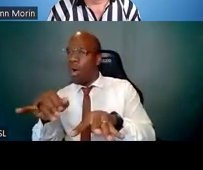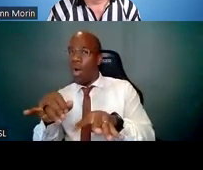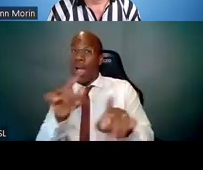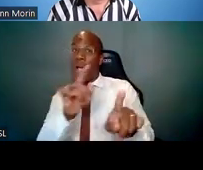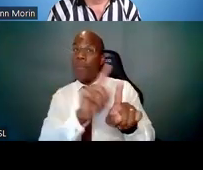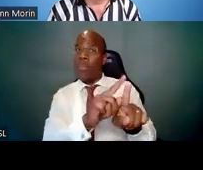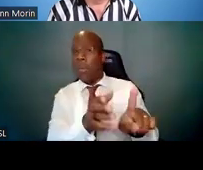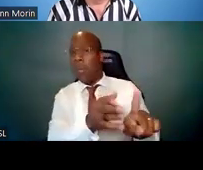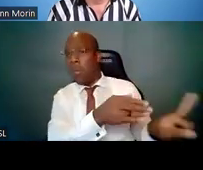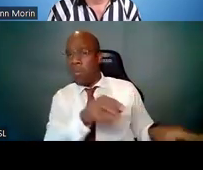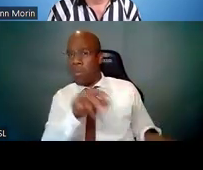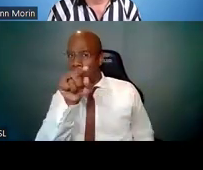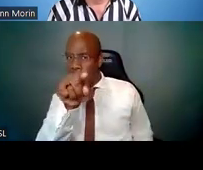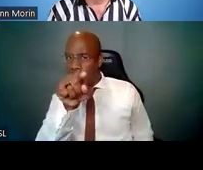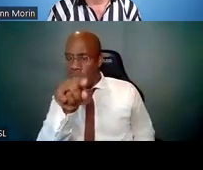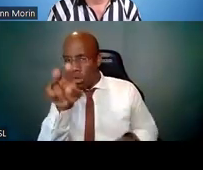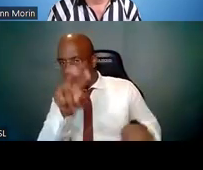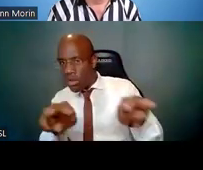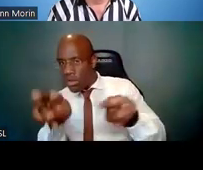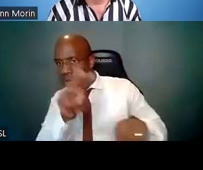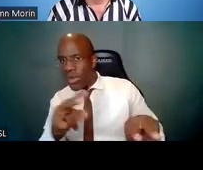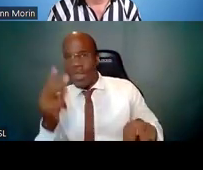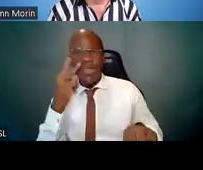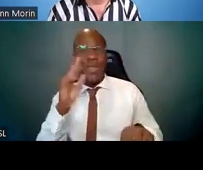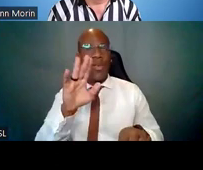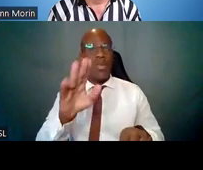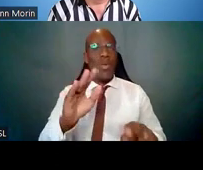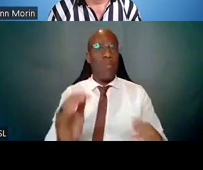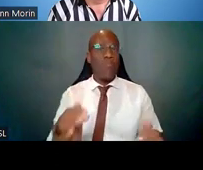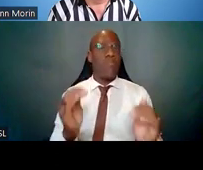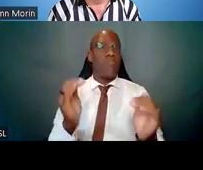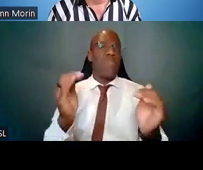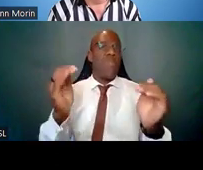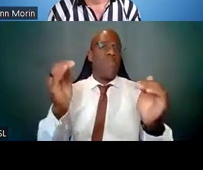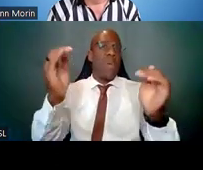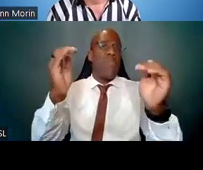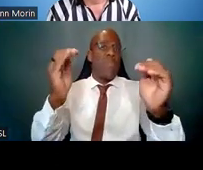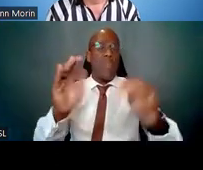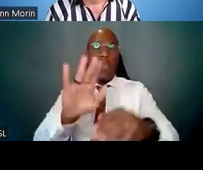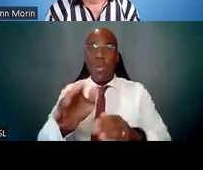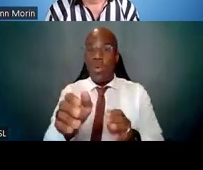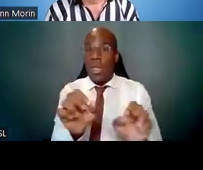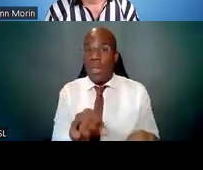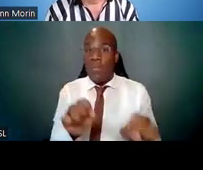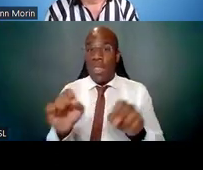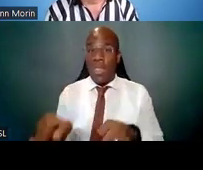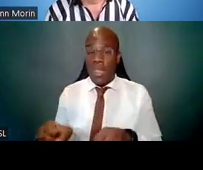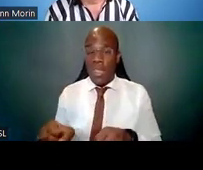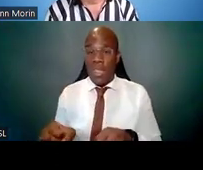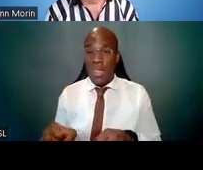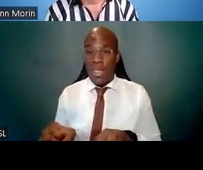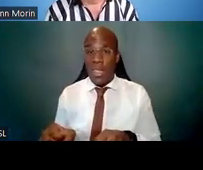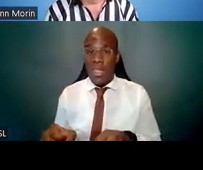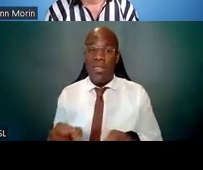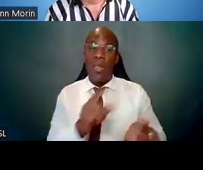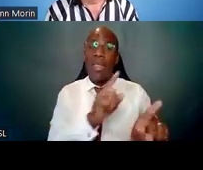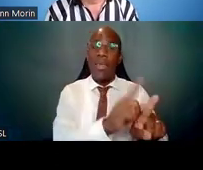having to have that responsibility to be the person that not only pushes you forward, but finds you your next opportunity.